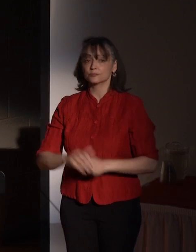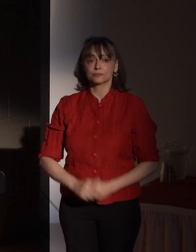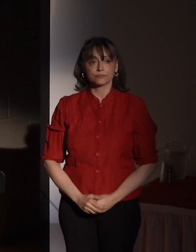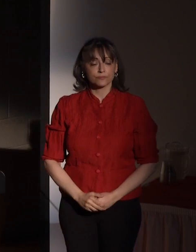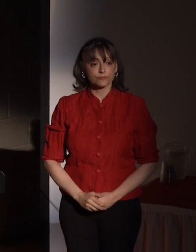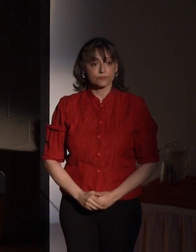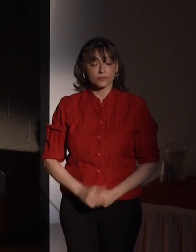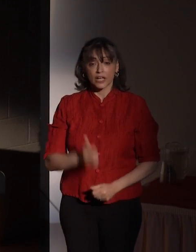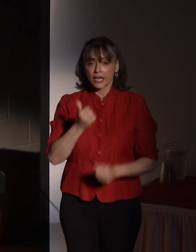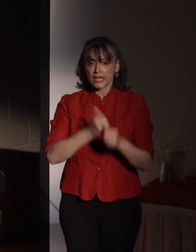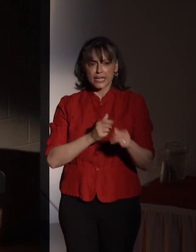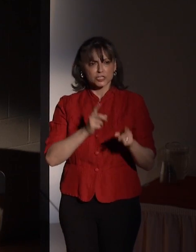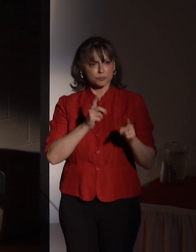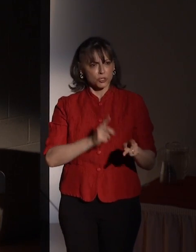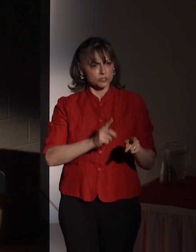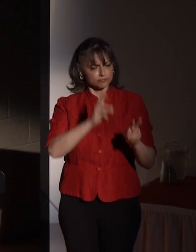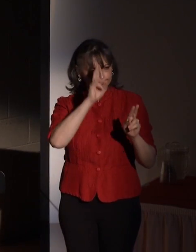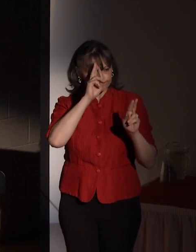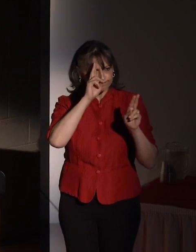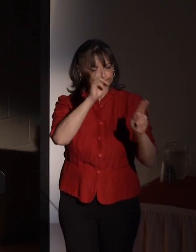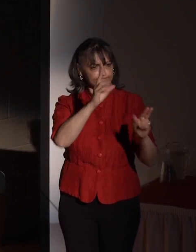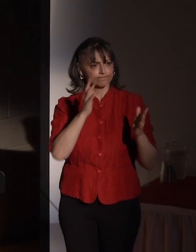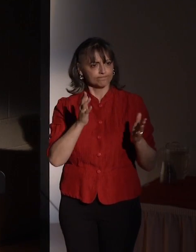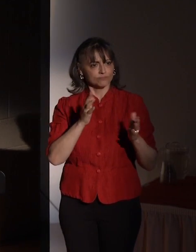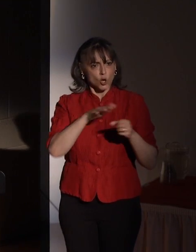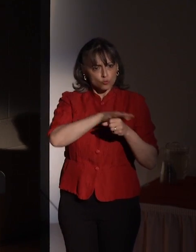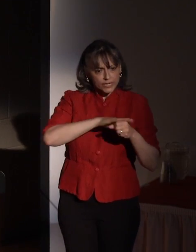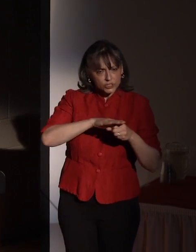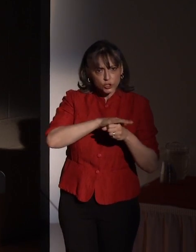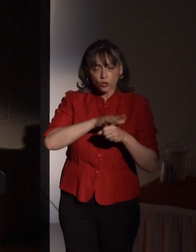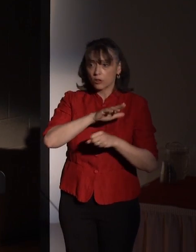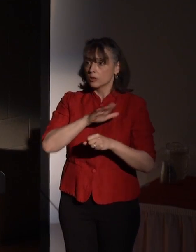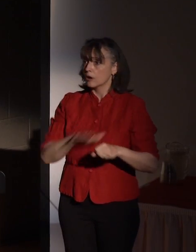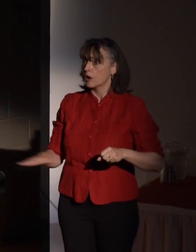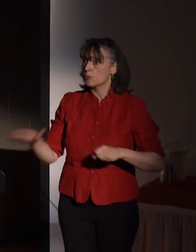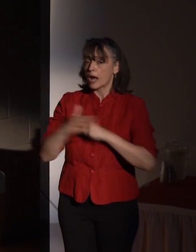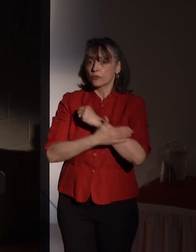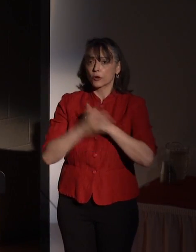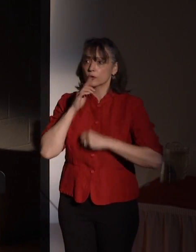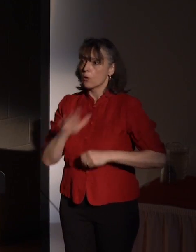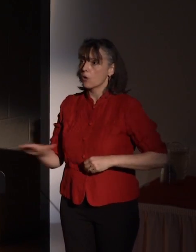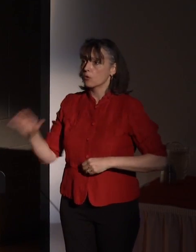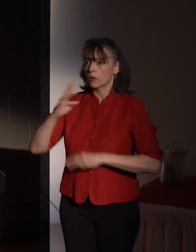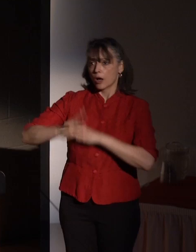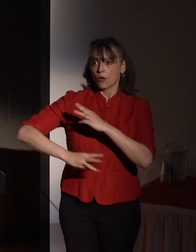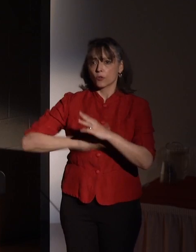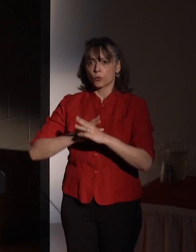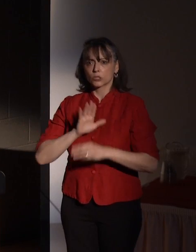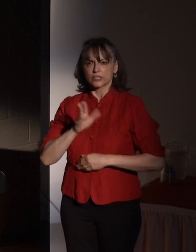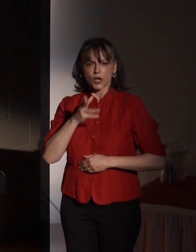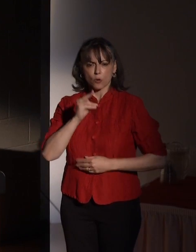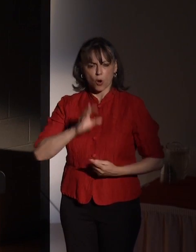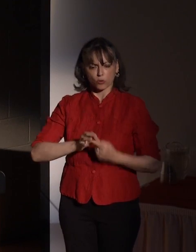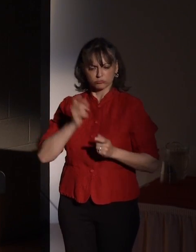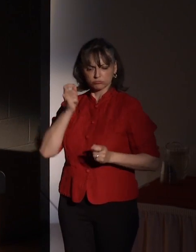Each has been recognized regionally, nationally or internationally for his or her unique contributions to a